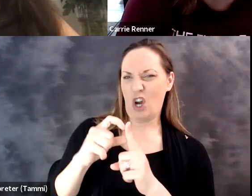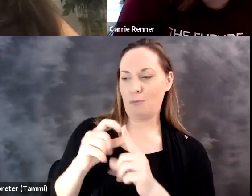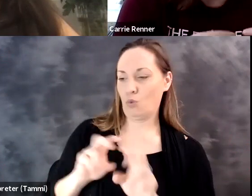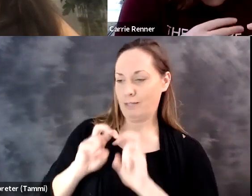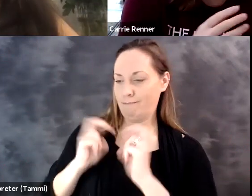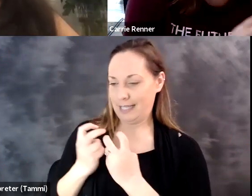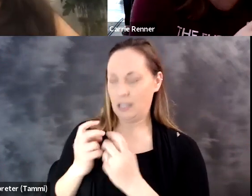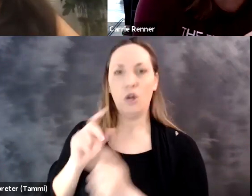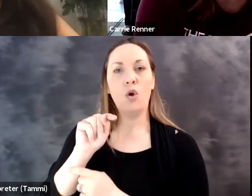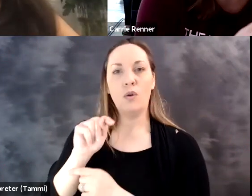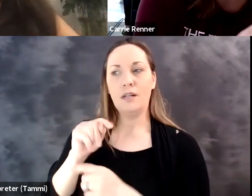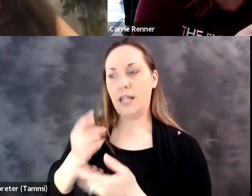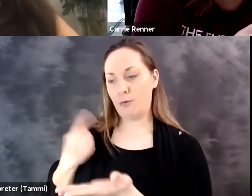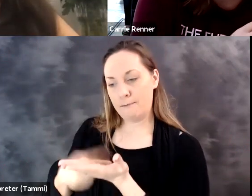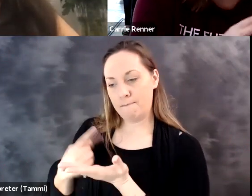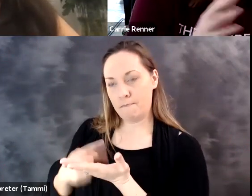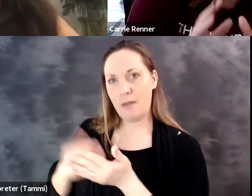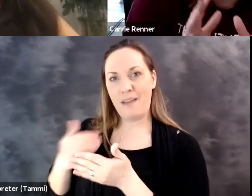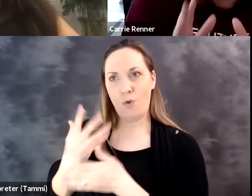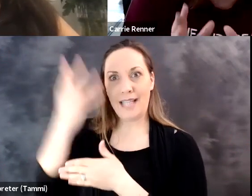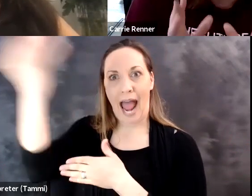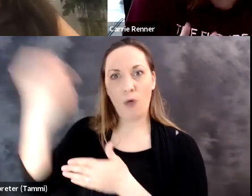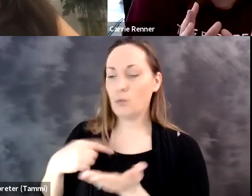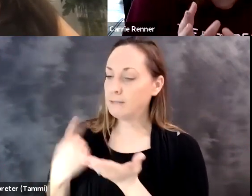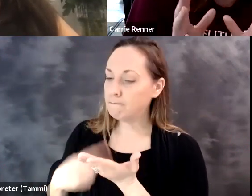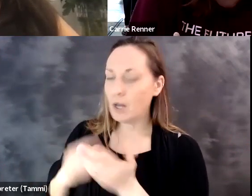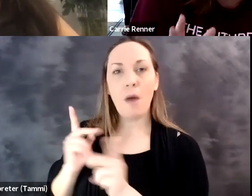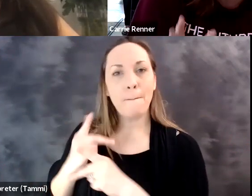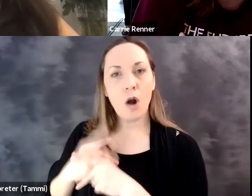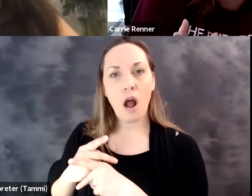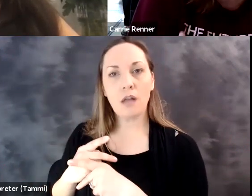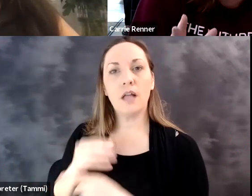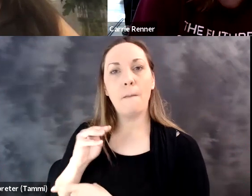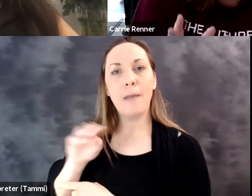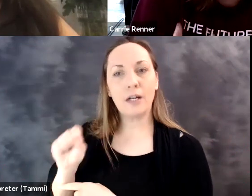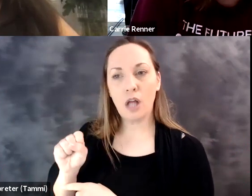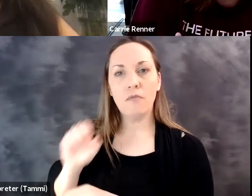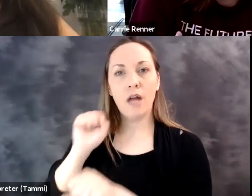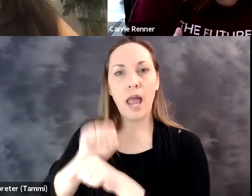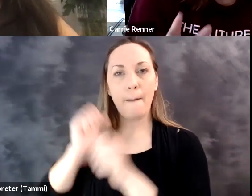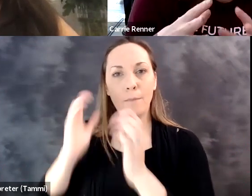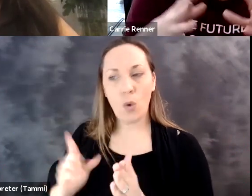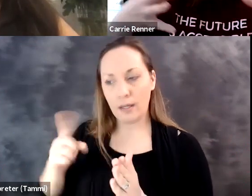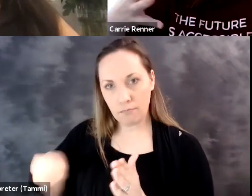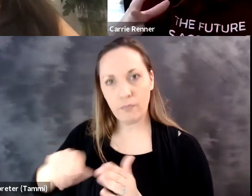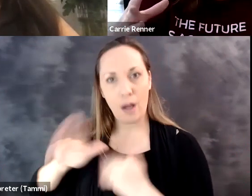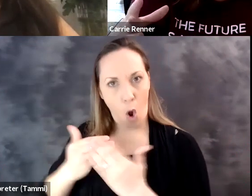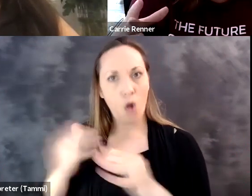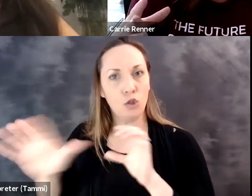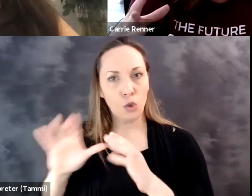products, that's a term, in fact, I'm sitting here with the latest version of Teams isn't out yet. We all sit here and dog food our products, that's actually something that